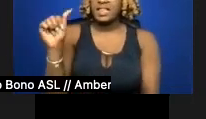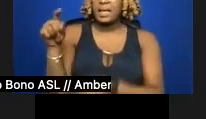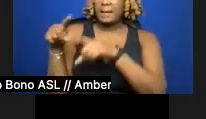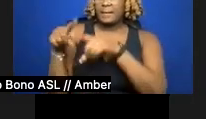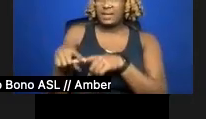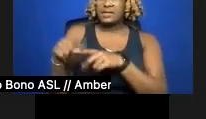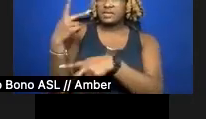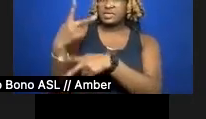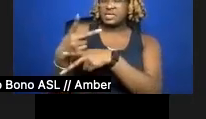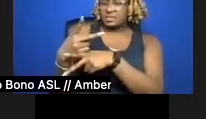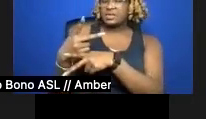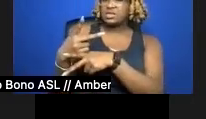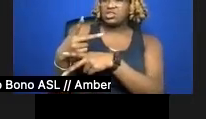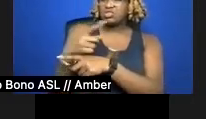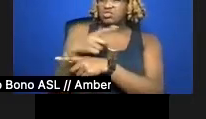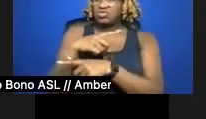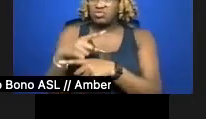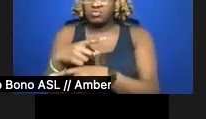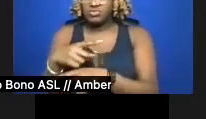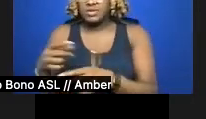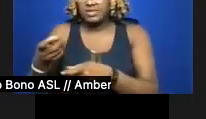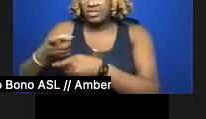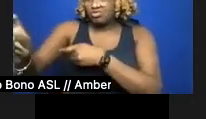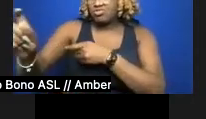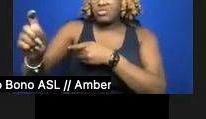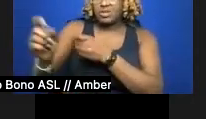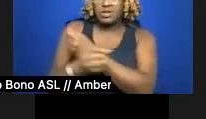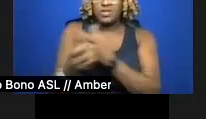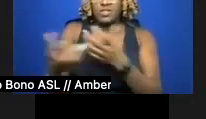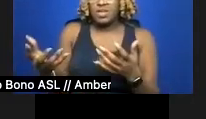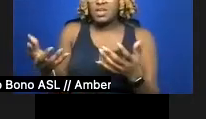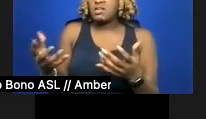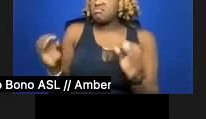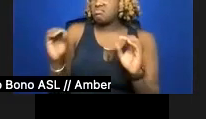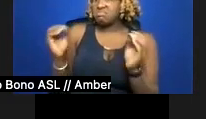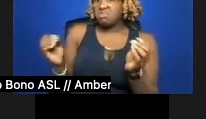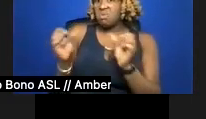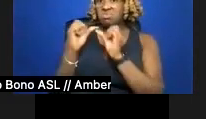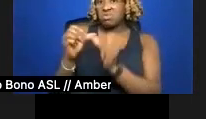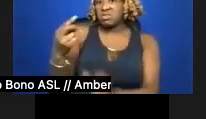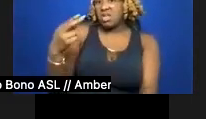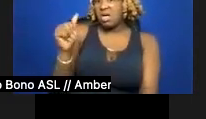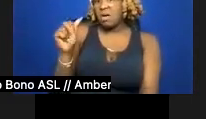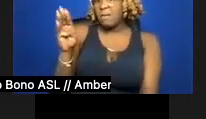and redevelop. No longer is the Habana. I mourn a little bit